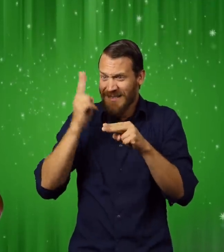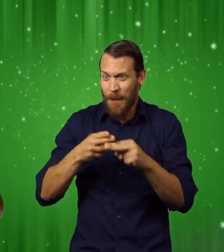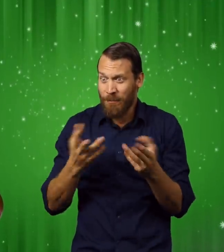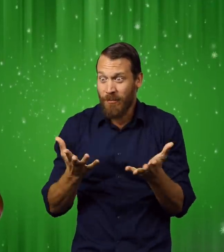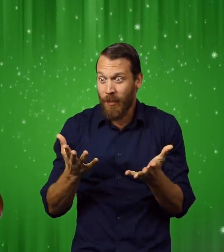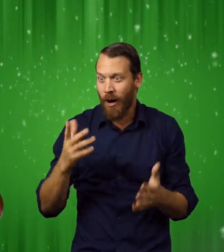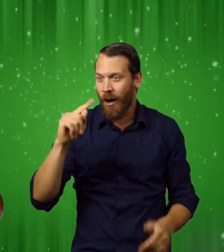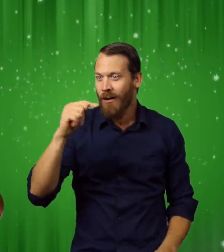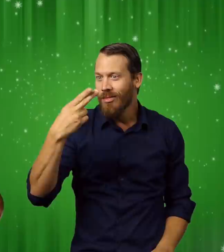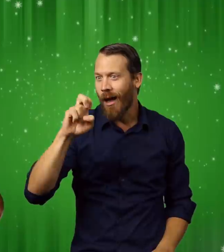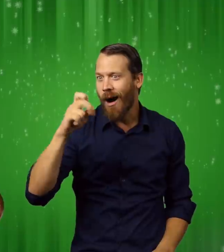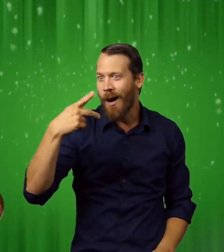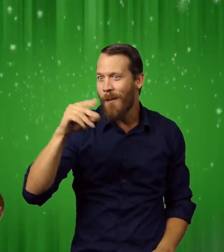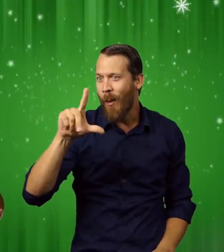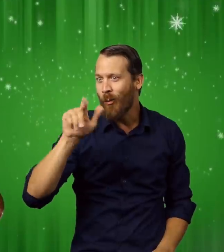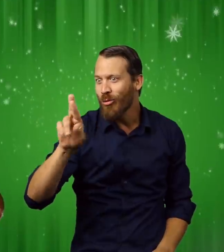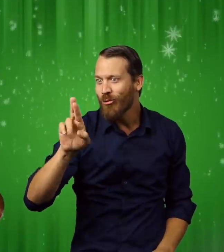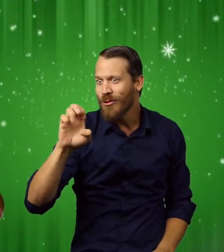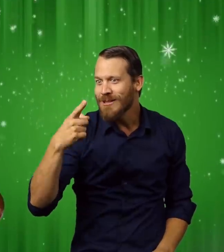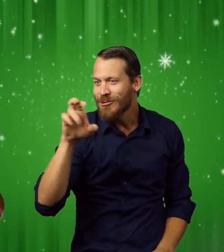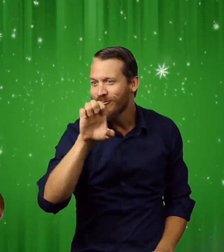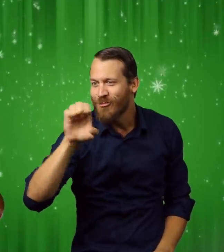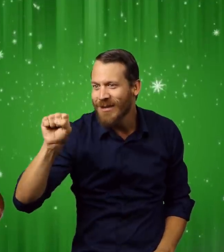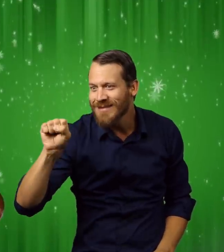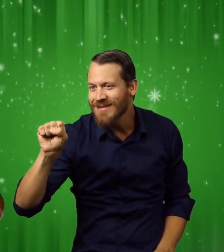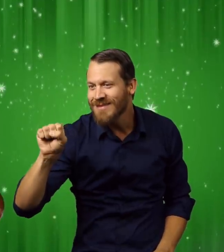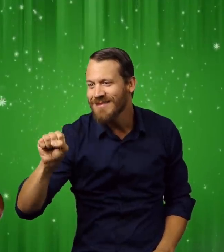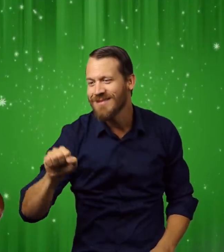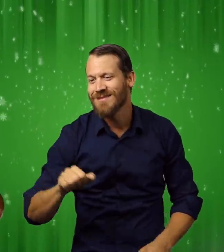I took his outstretched hand and he pulled me aboard.